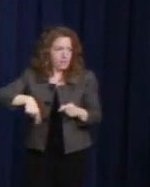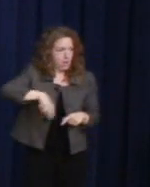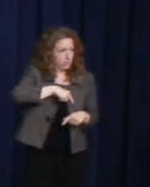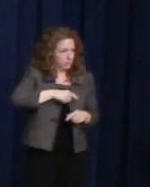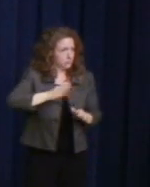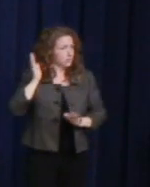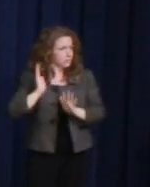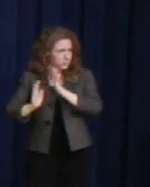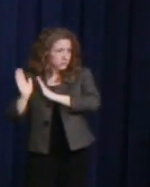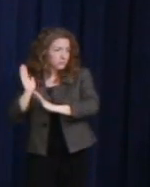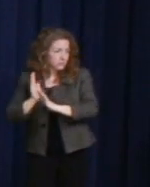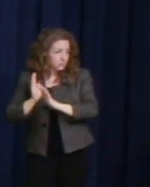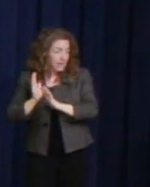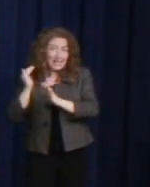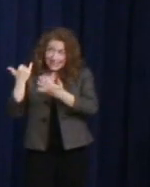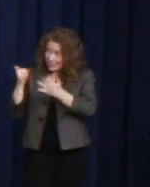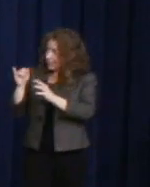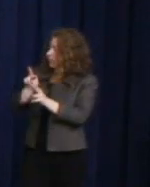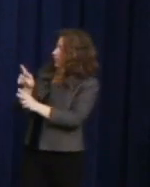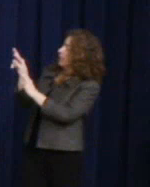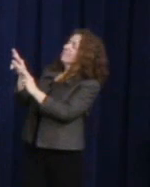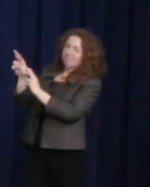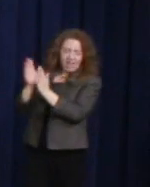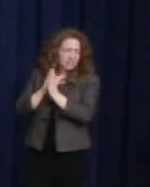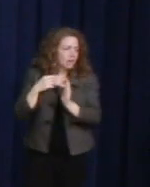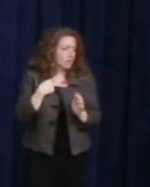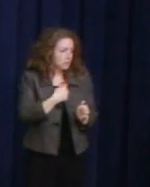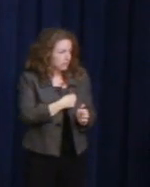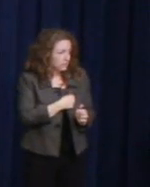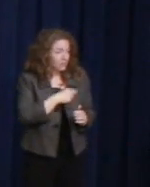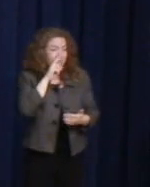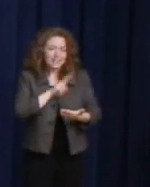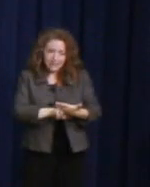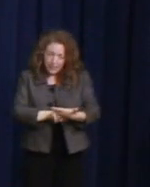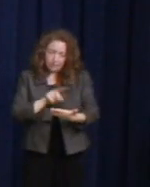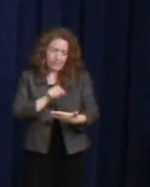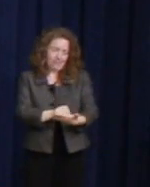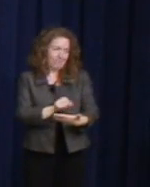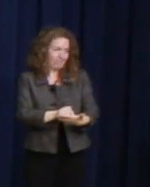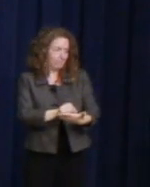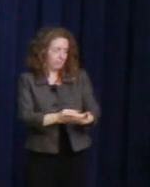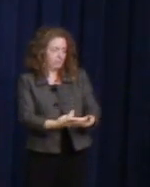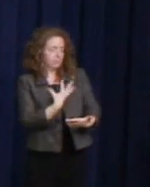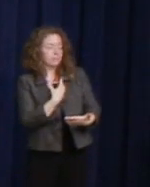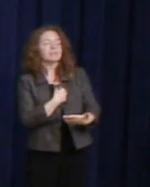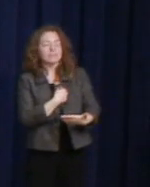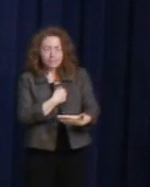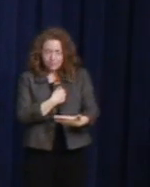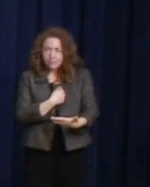That is exactly what this stamp is all about. So, we are here continuing on the prospect